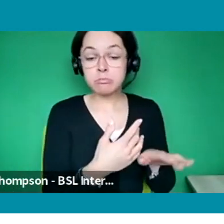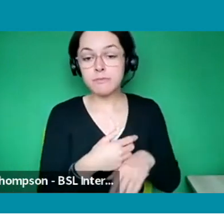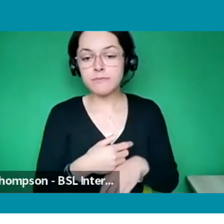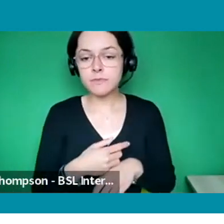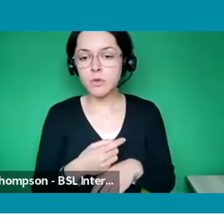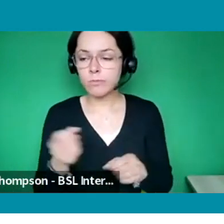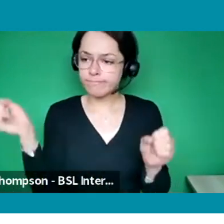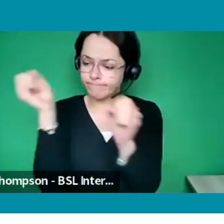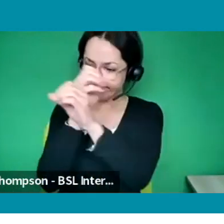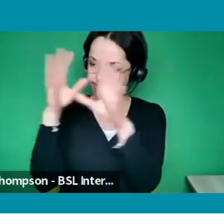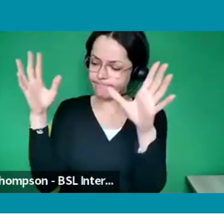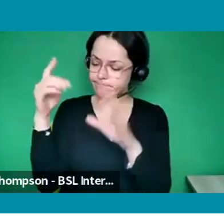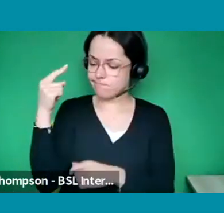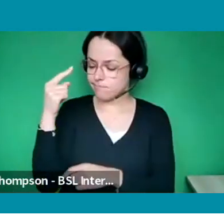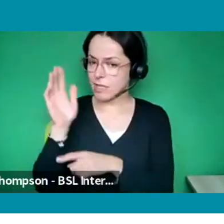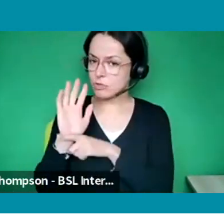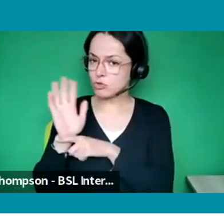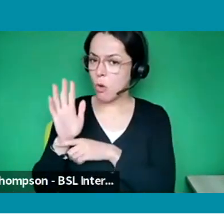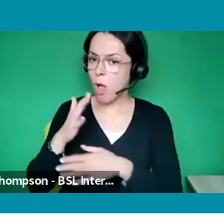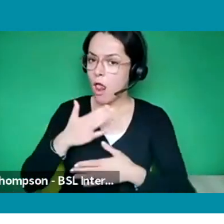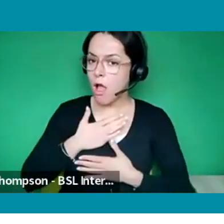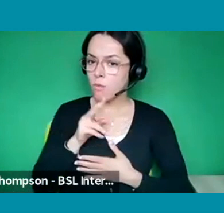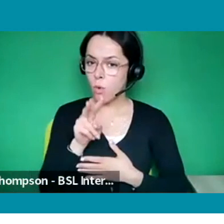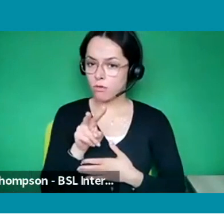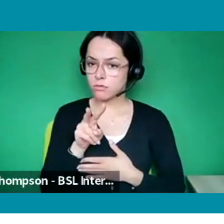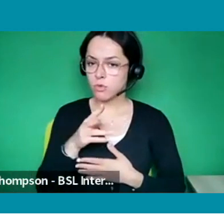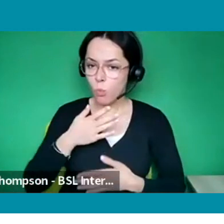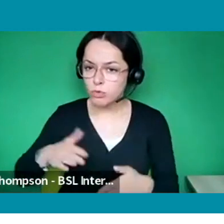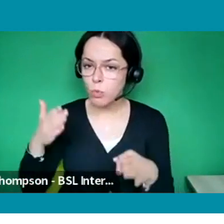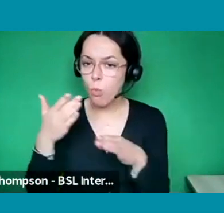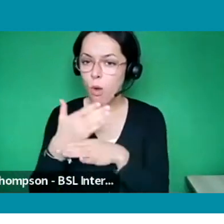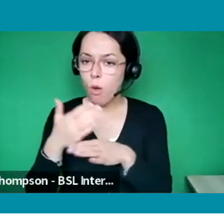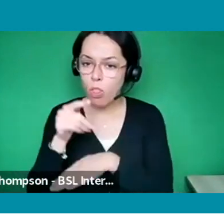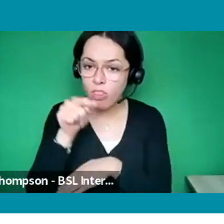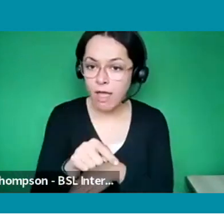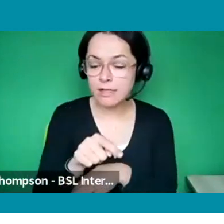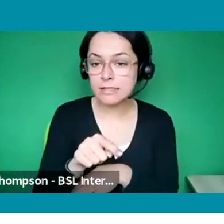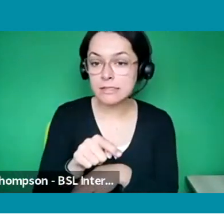that you would love to work on and then have a look at the end credits and reach out to